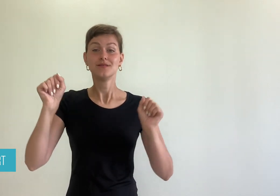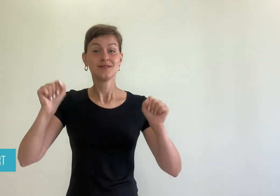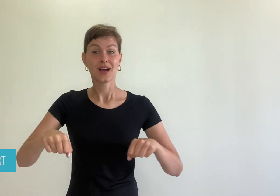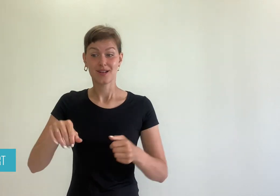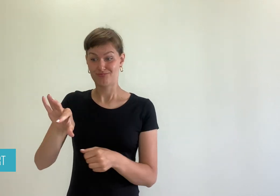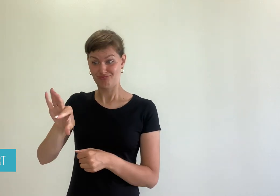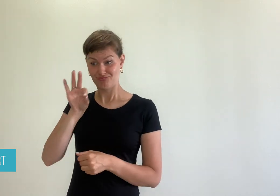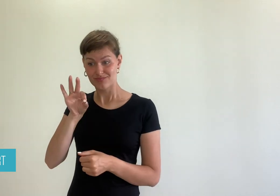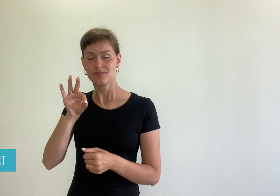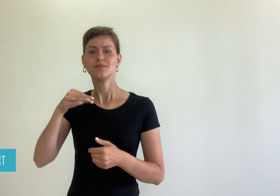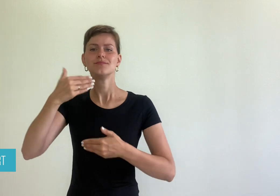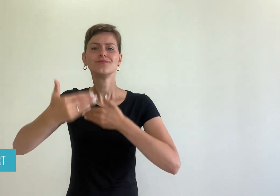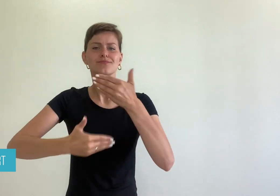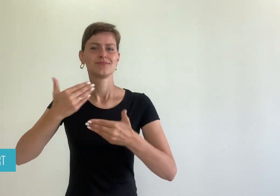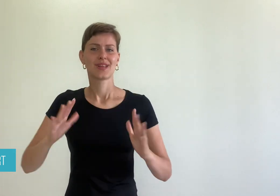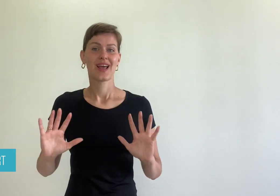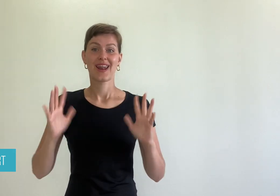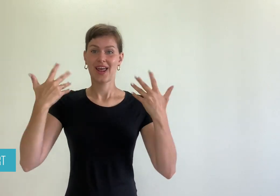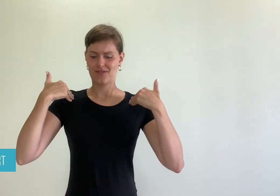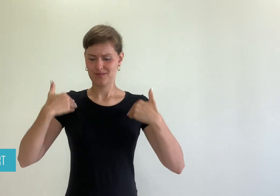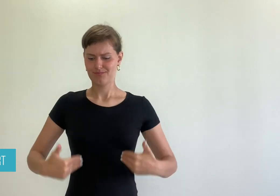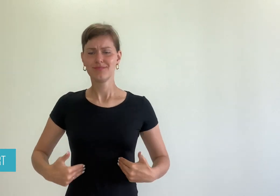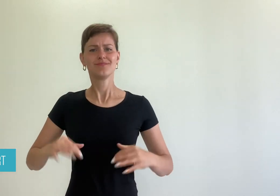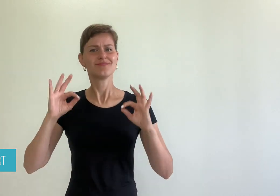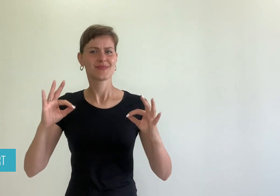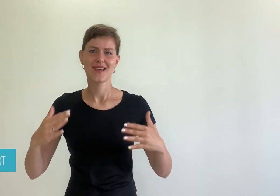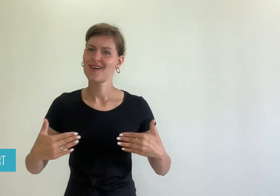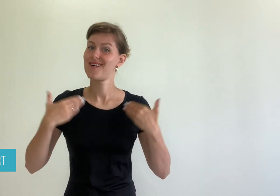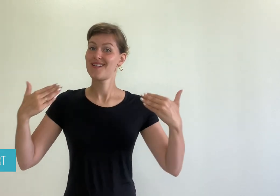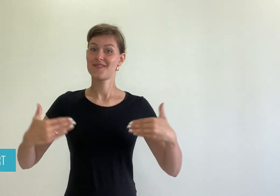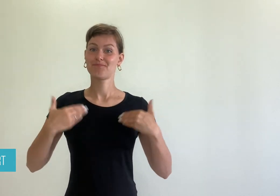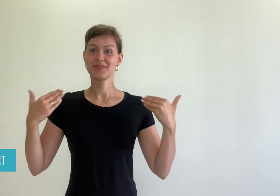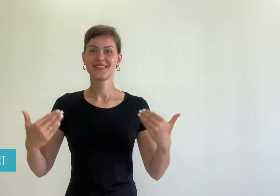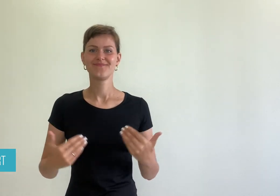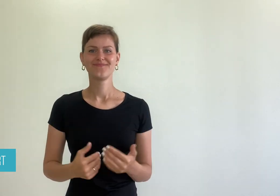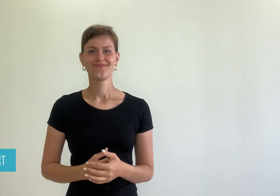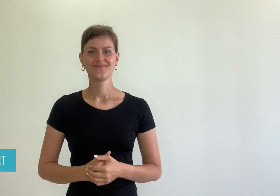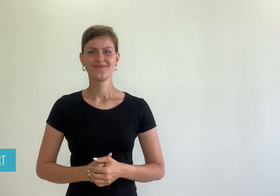in order to become happy in your body.